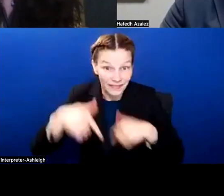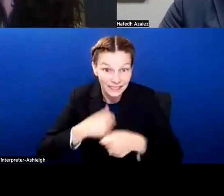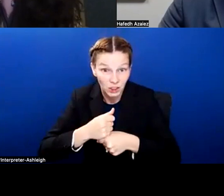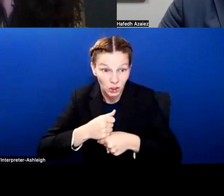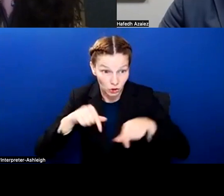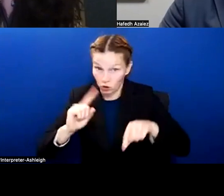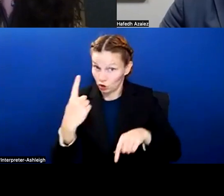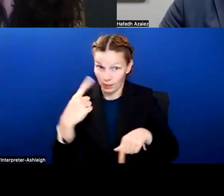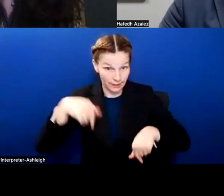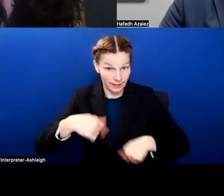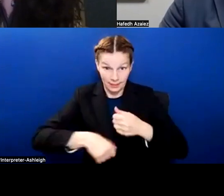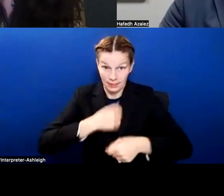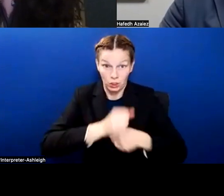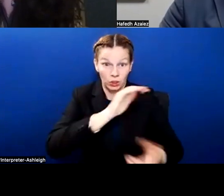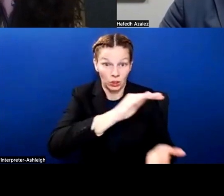and that we cannot keep it.